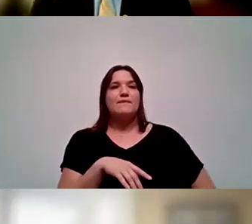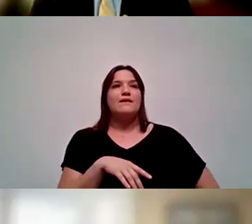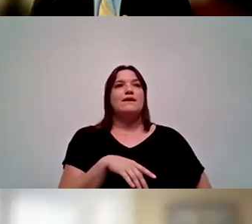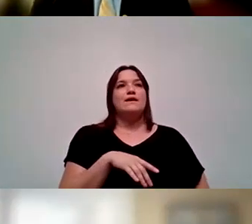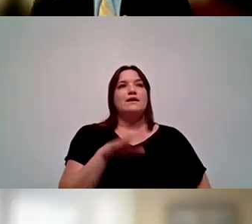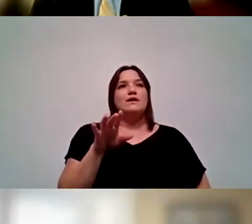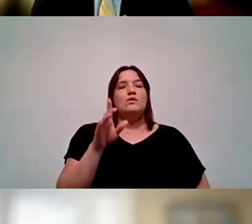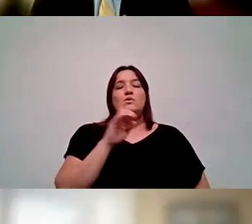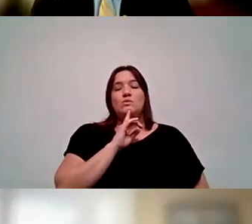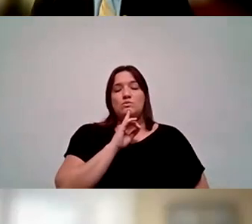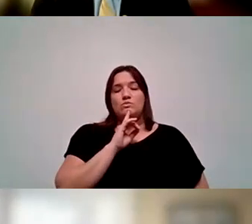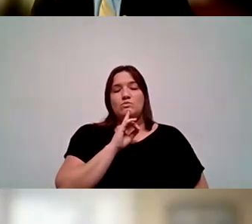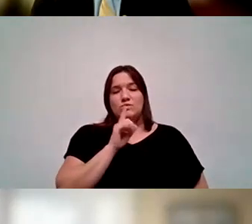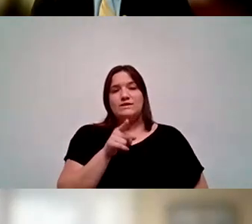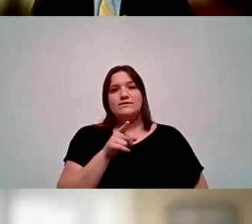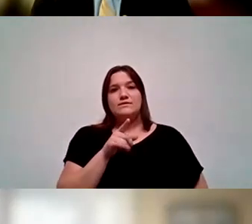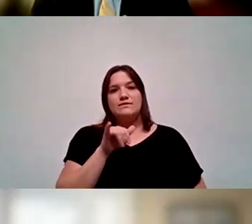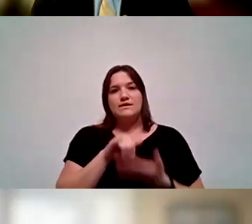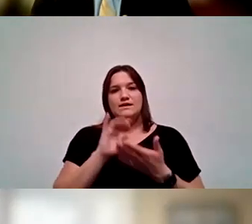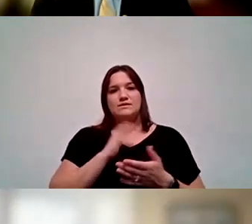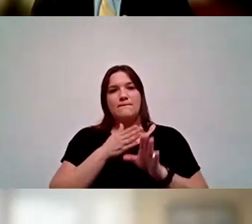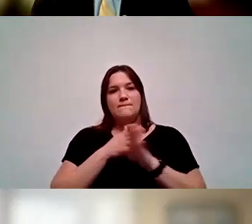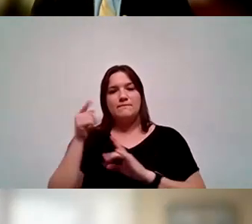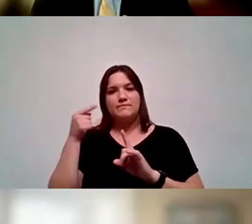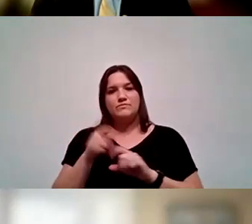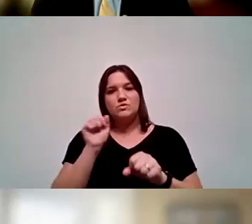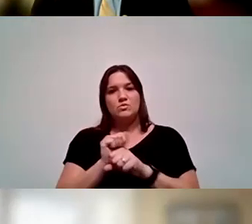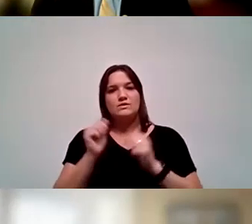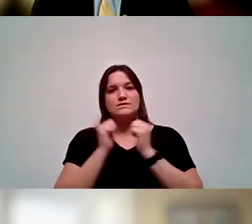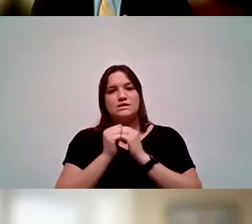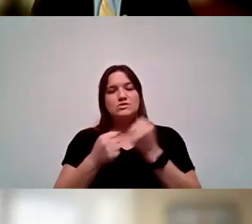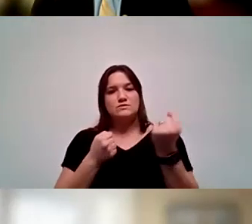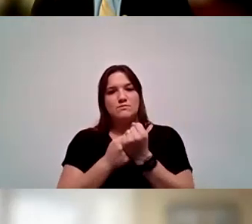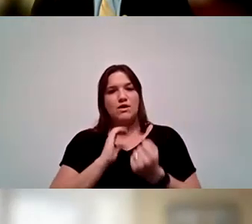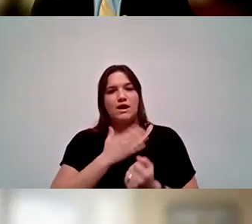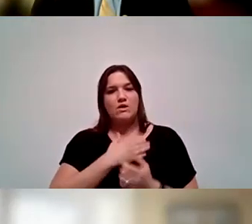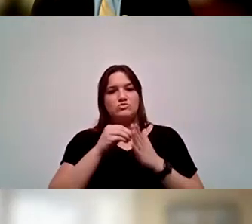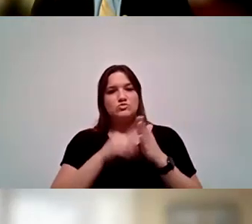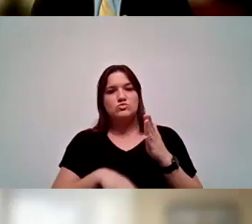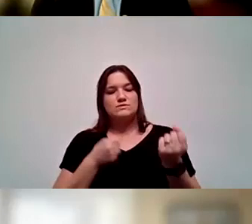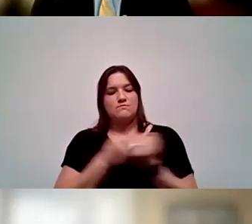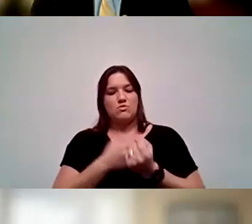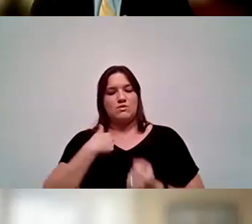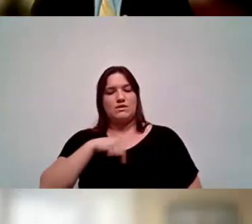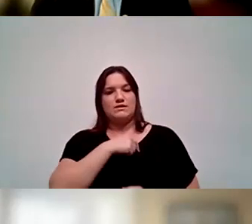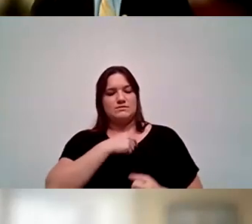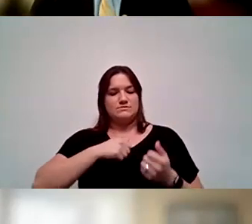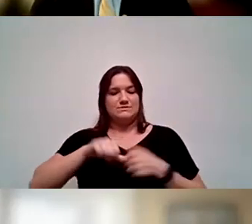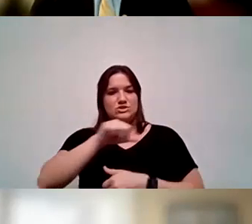really, that is our main task, right? To work together to support our students and support one another. I hope you hear my yeah.